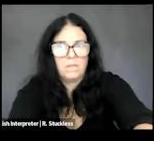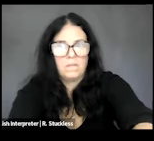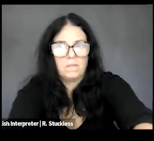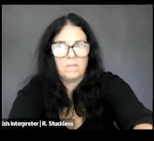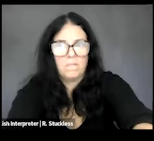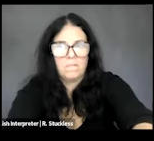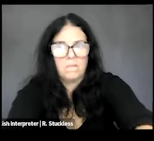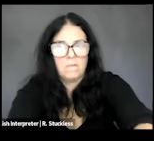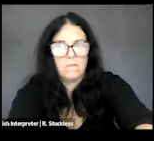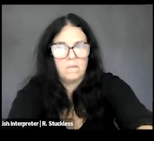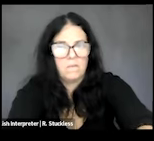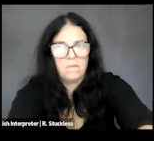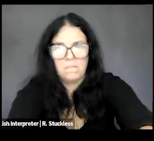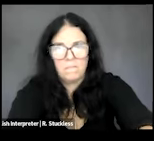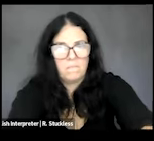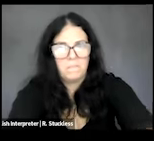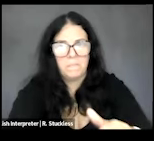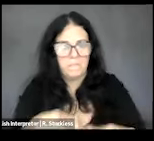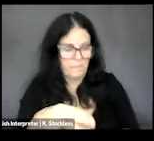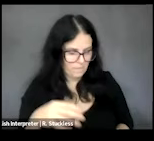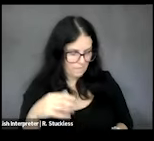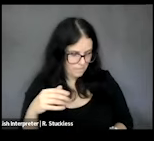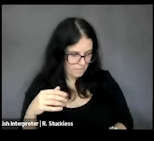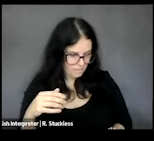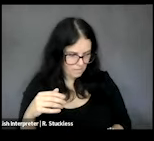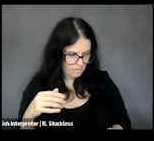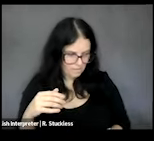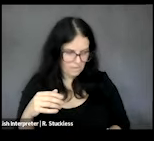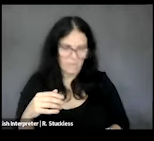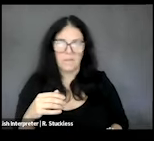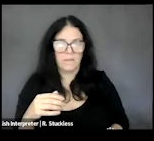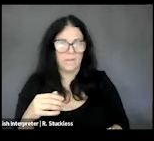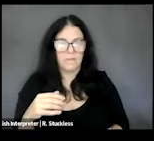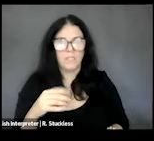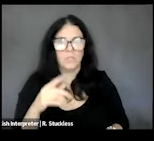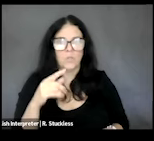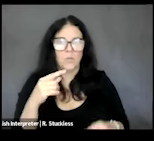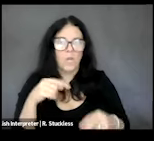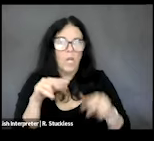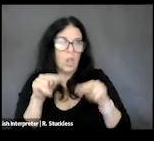our recap email, which will be going out in the days after the event. Please let us